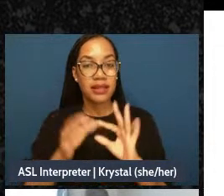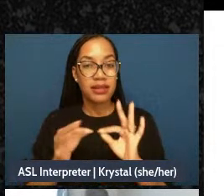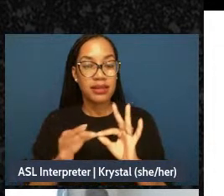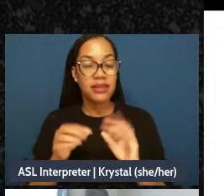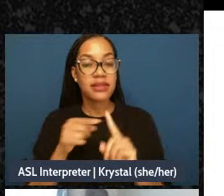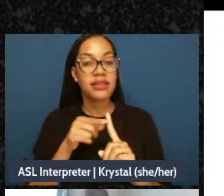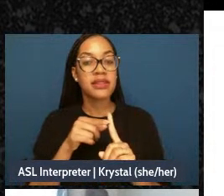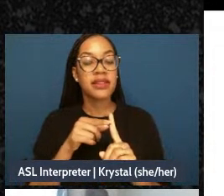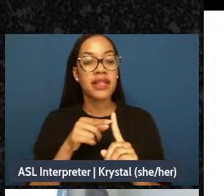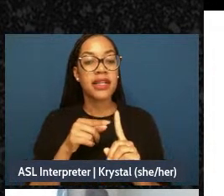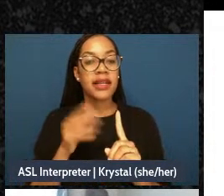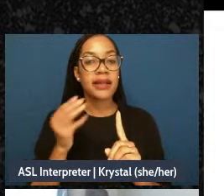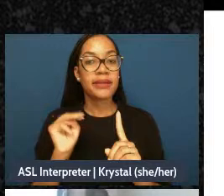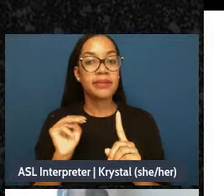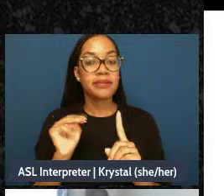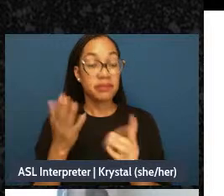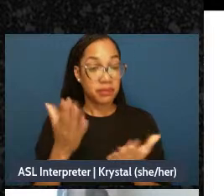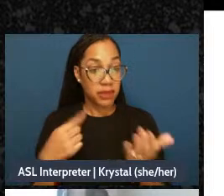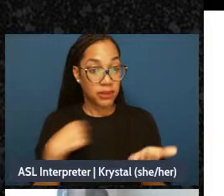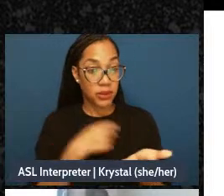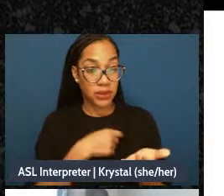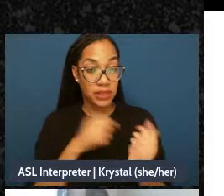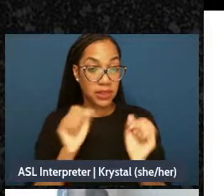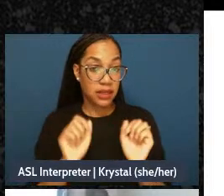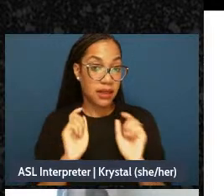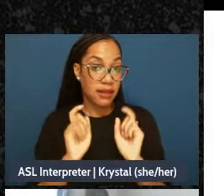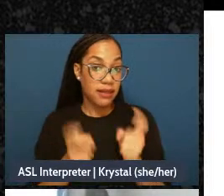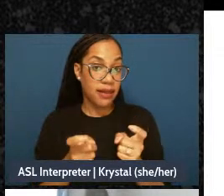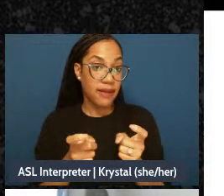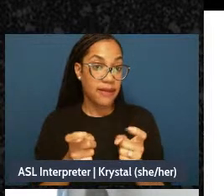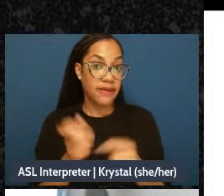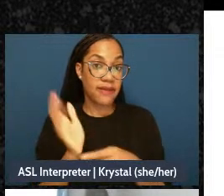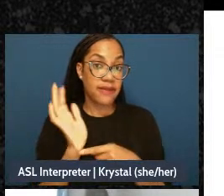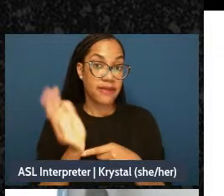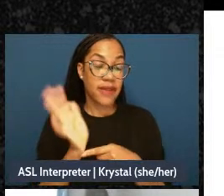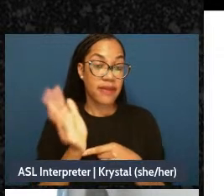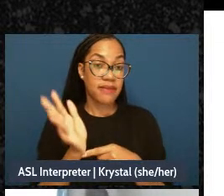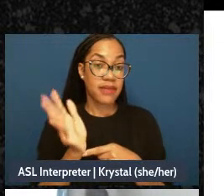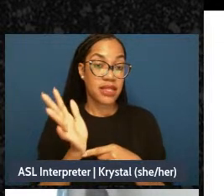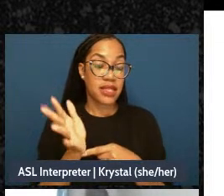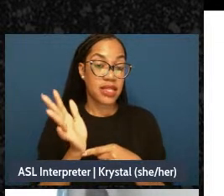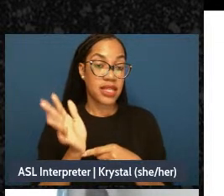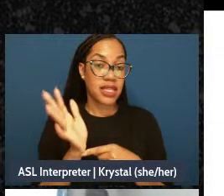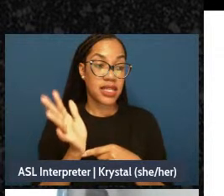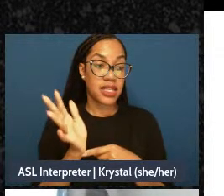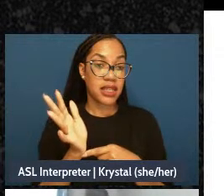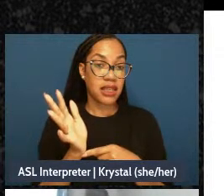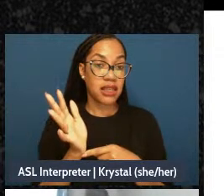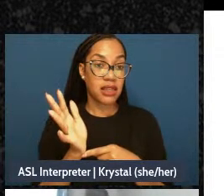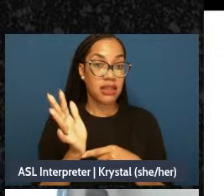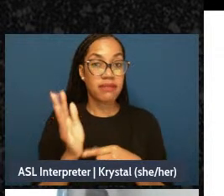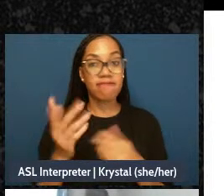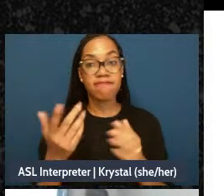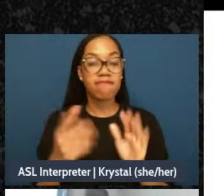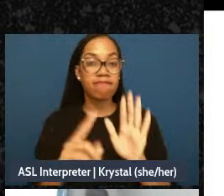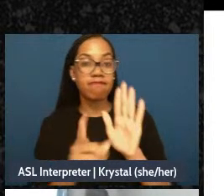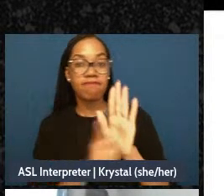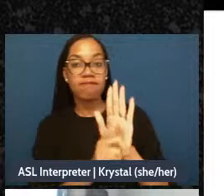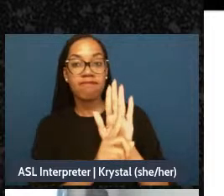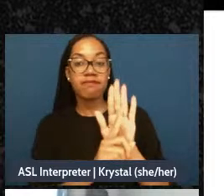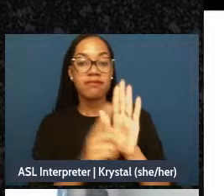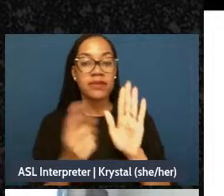Maybe we can give you a five minute sound when we've hit the five minute mark,